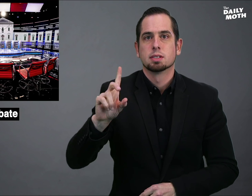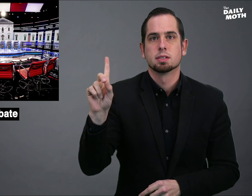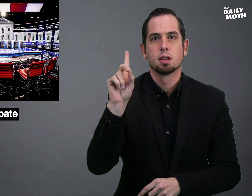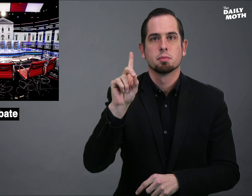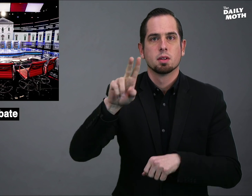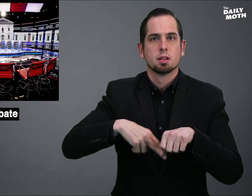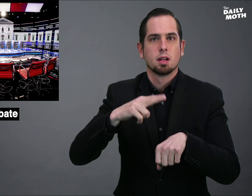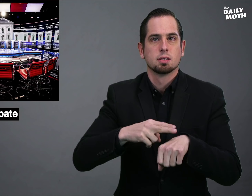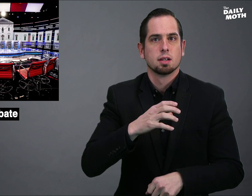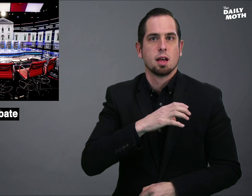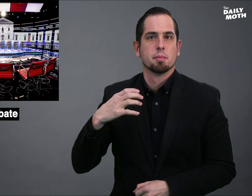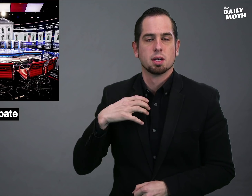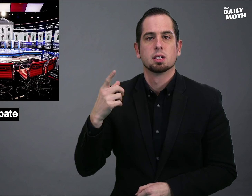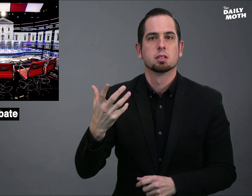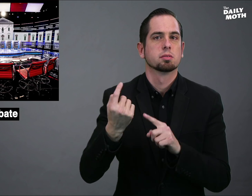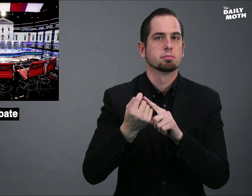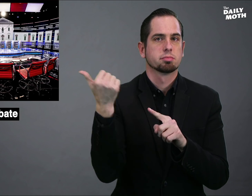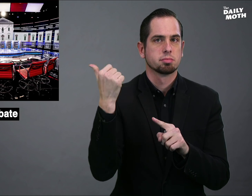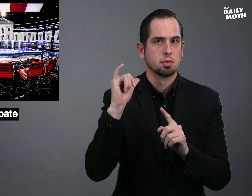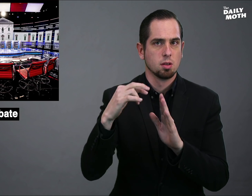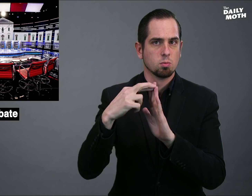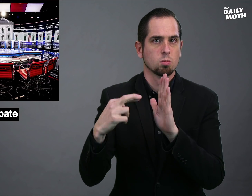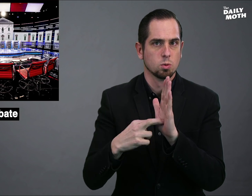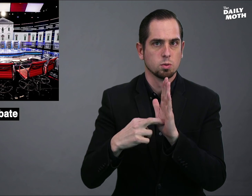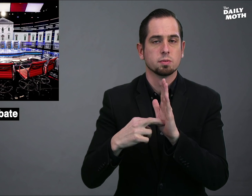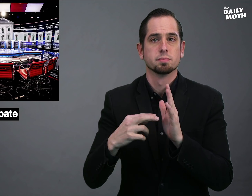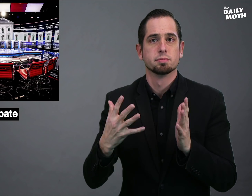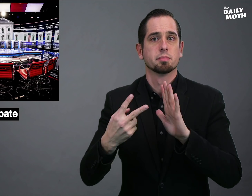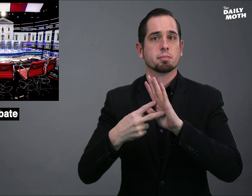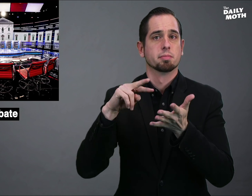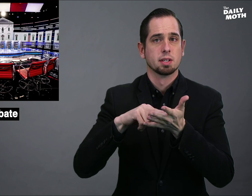but the Democratic National Committee scrapped that rule.